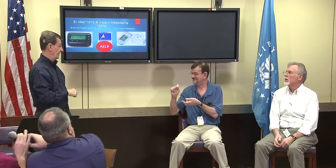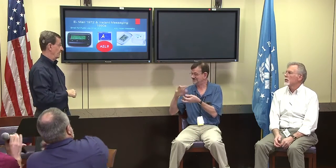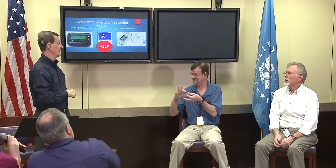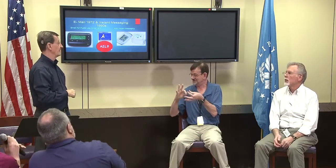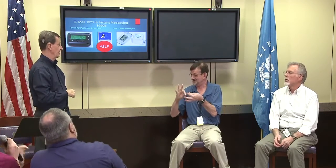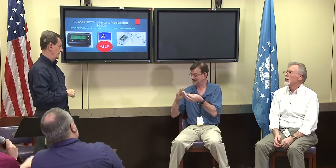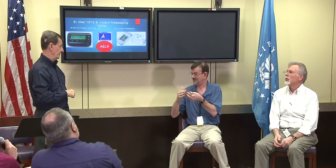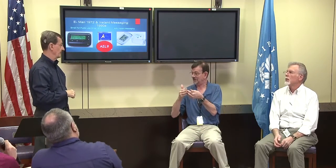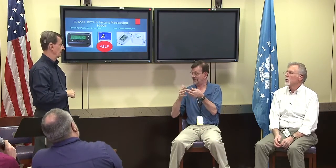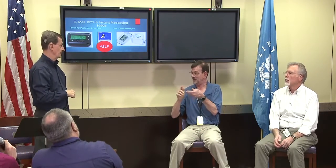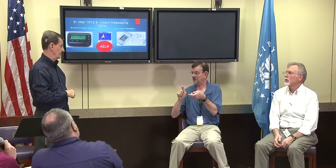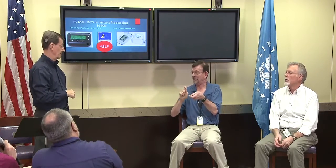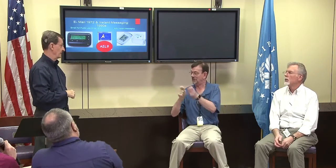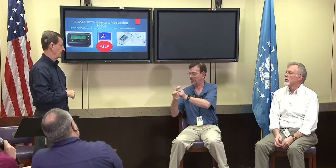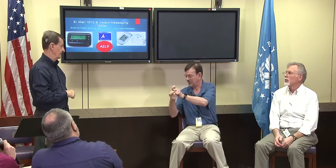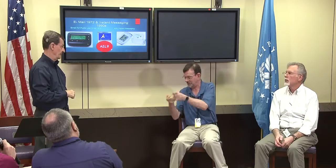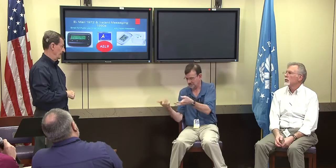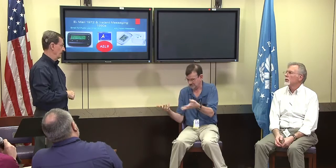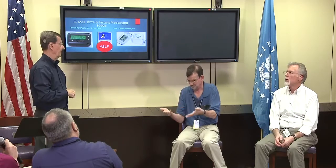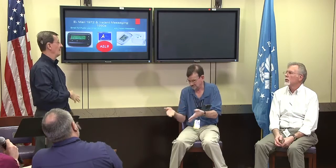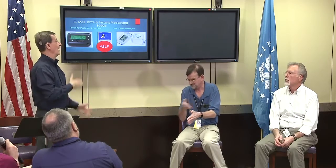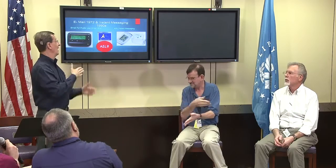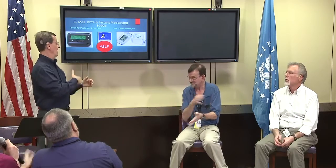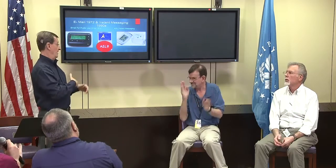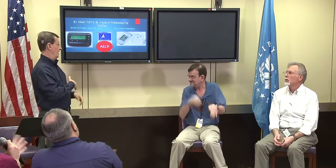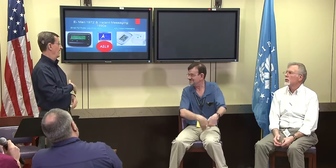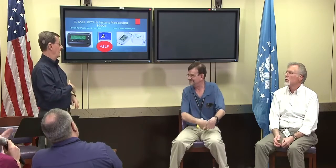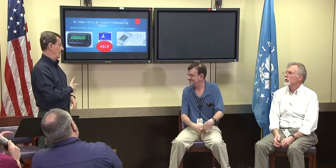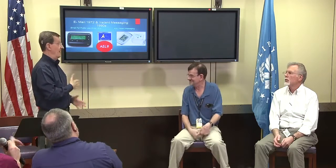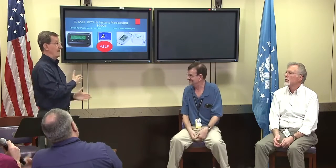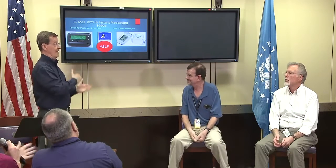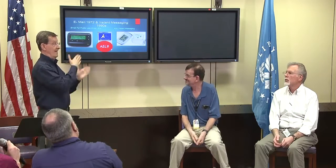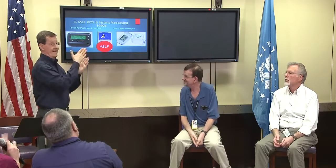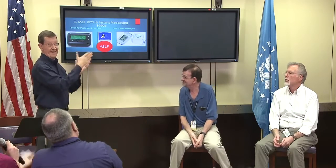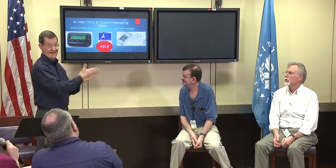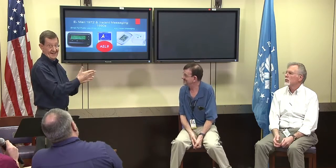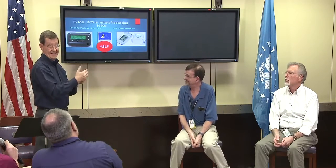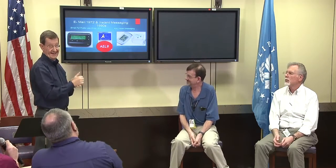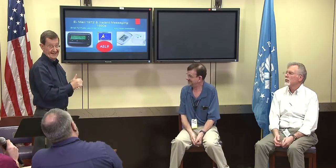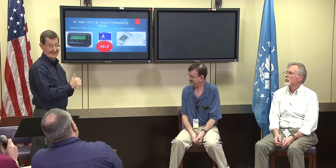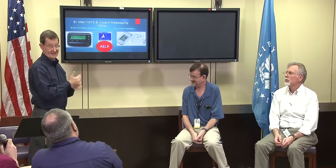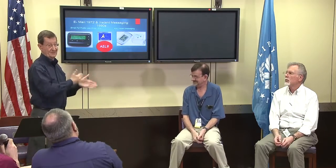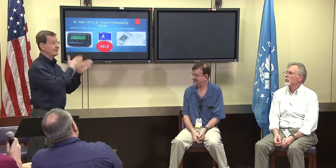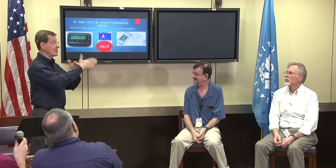Gerald Voltman: Yeah, I used to use that before text but then once I have text message I get rid of AIM.